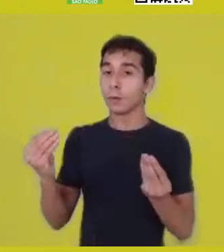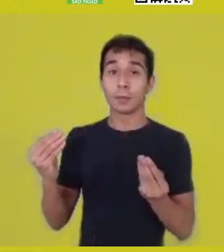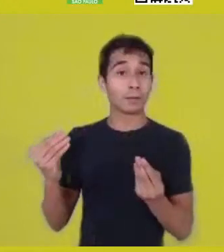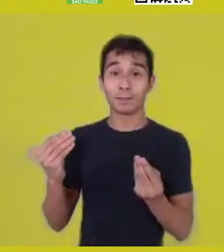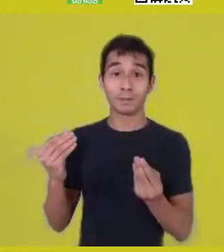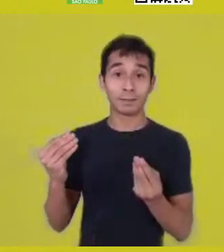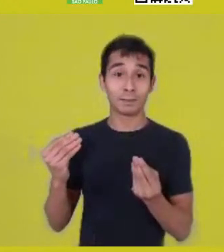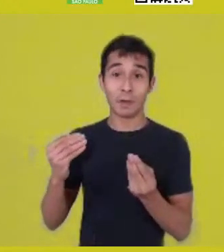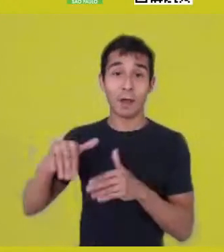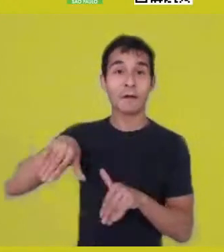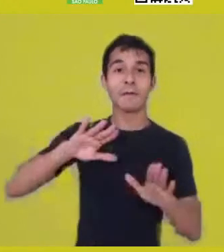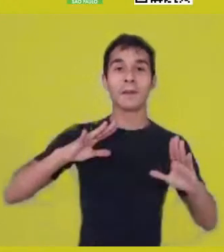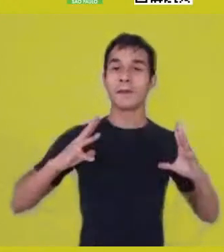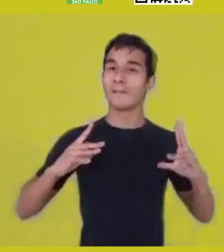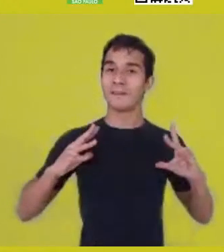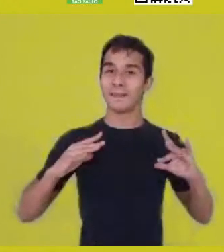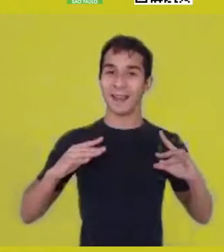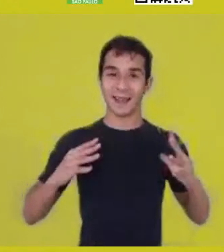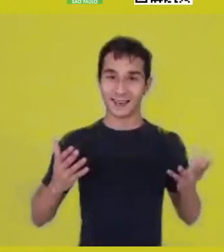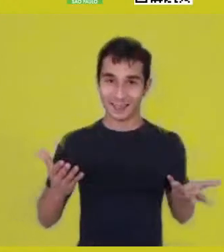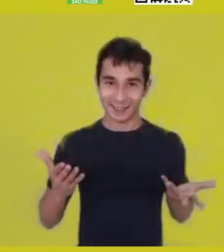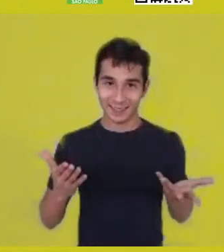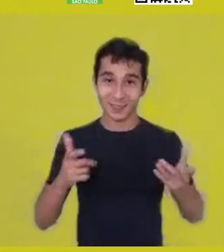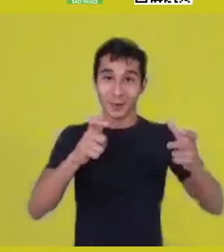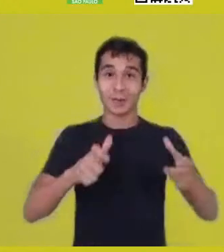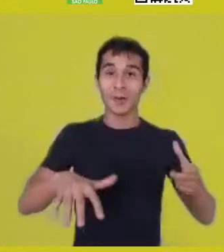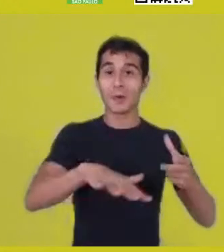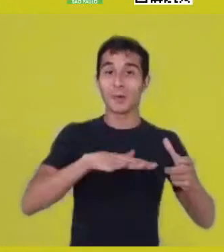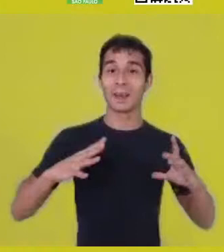about this inscrutable, unfathomable place.